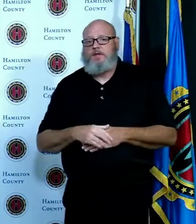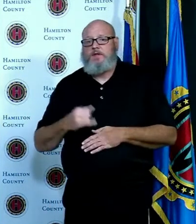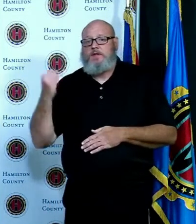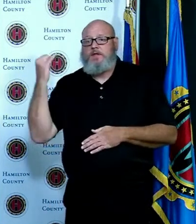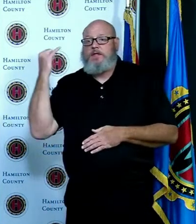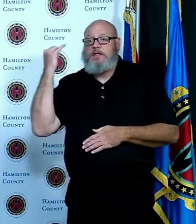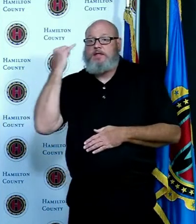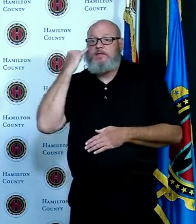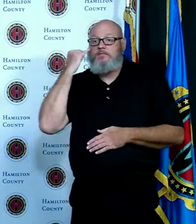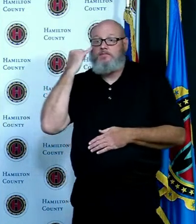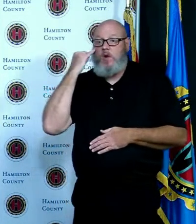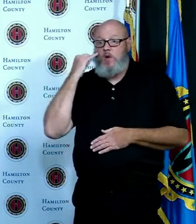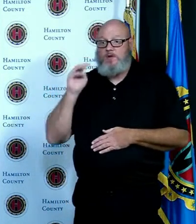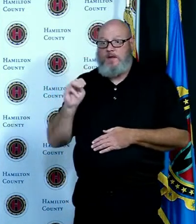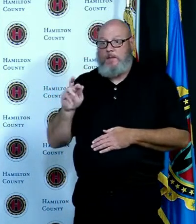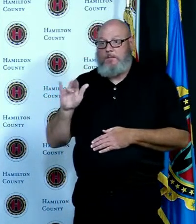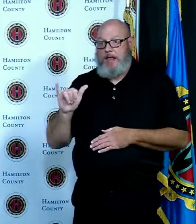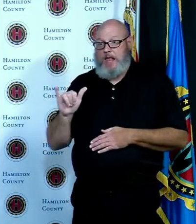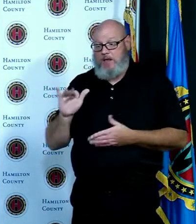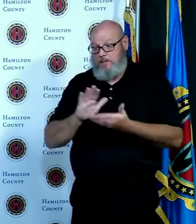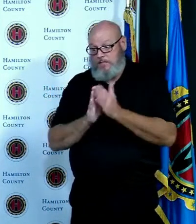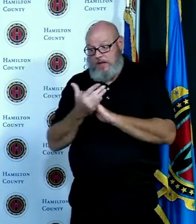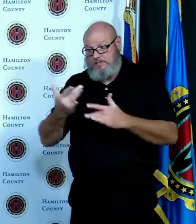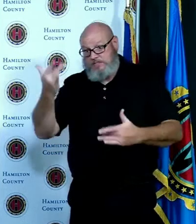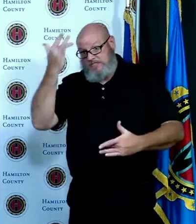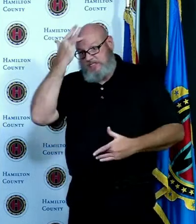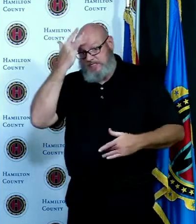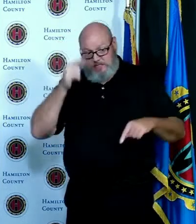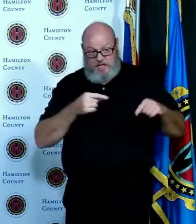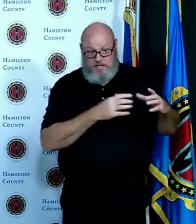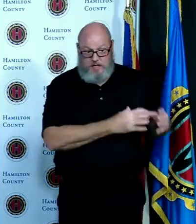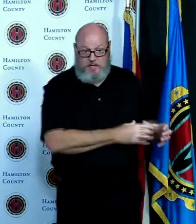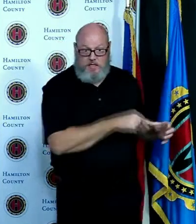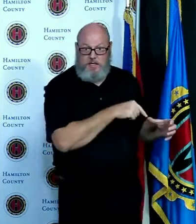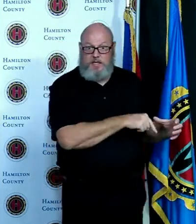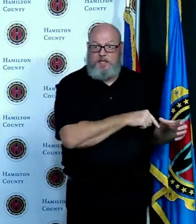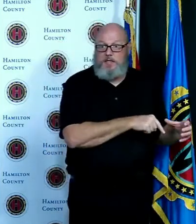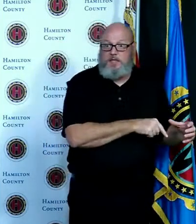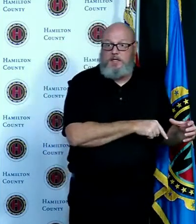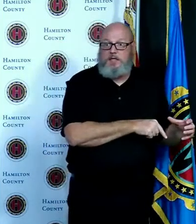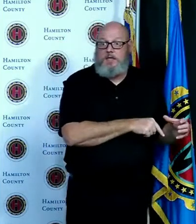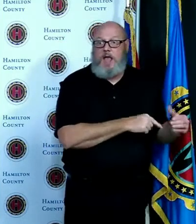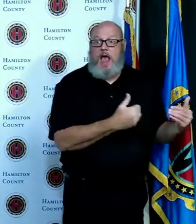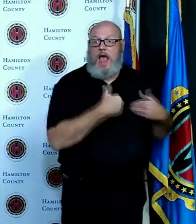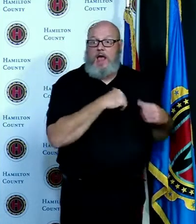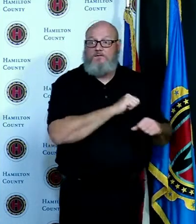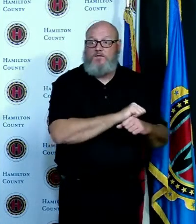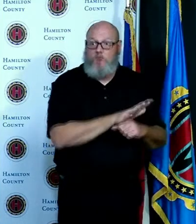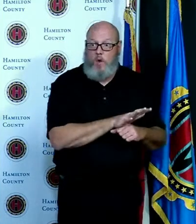she becomes ill we are then asking her family to quarantine and we're asking Mary to go get tested